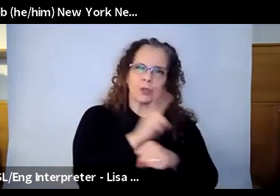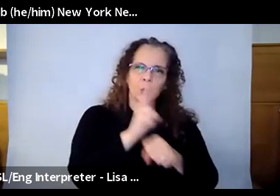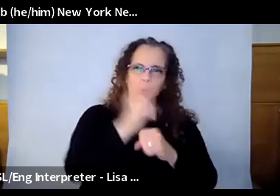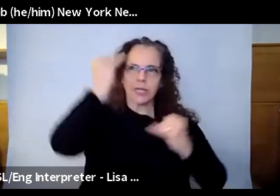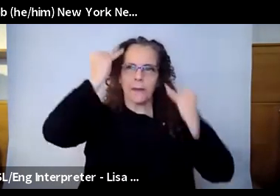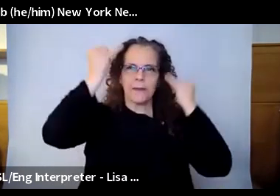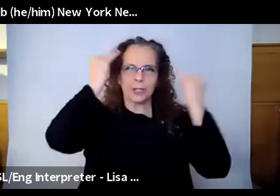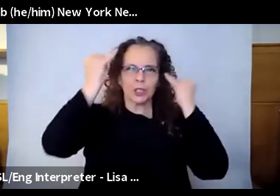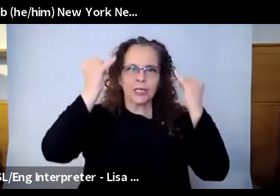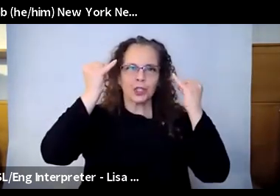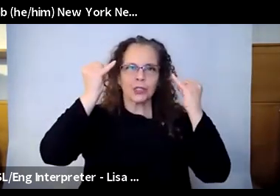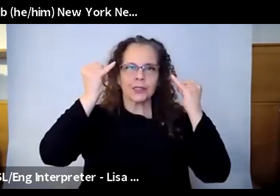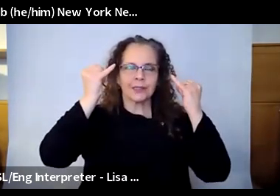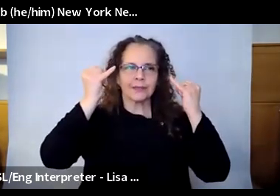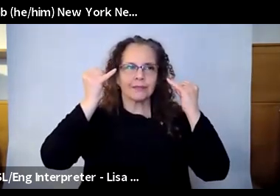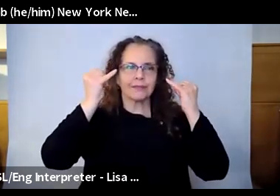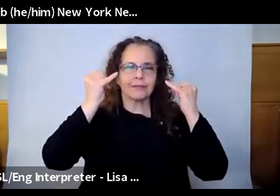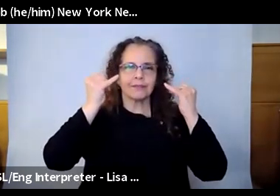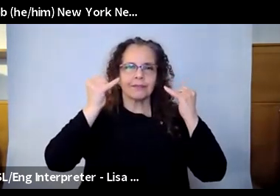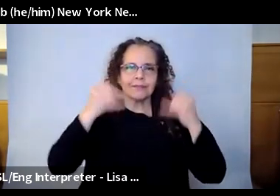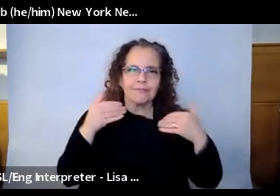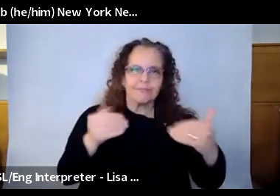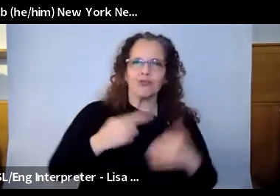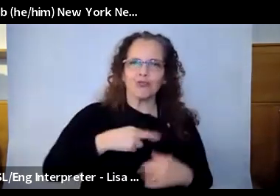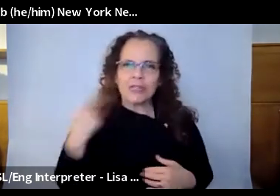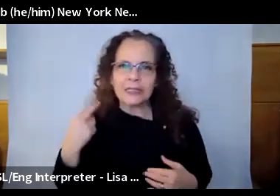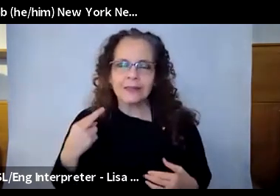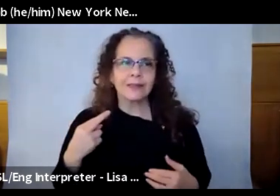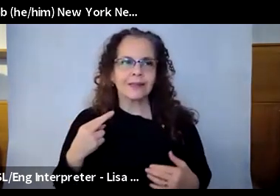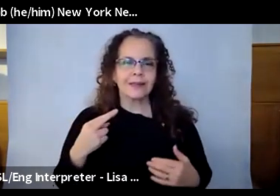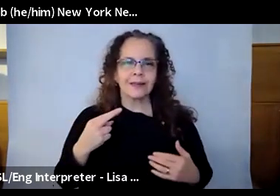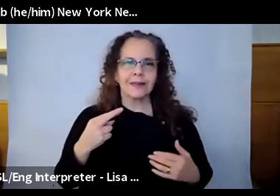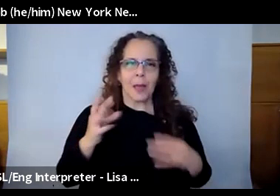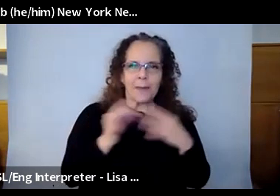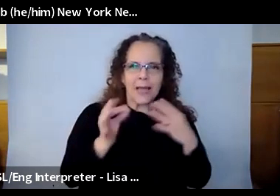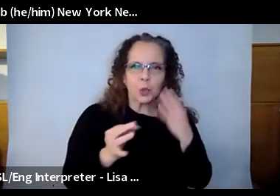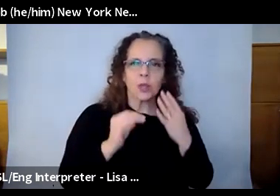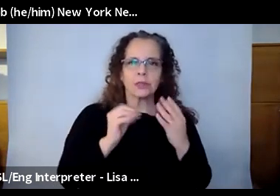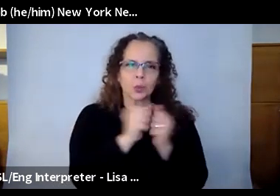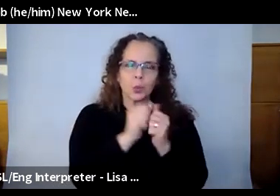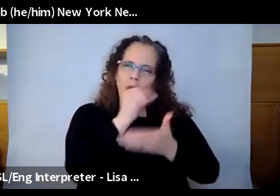make artistic choices. And that at the end of the day, we know that we are persevering, and we know young people are